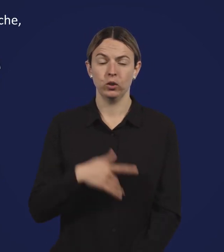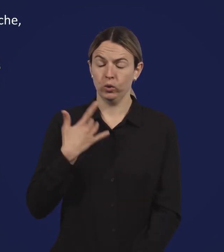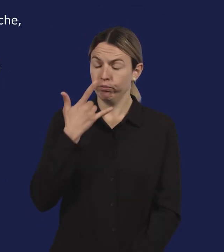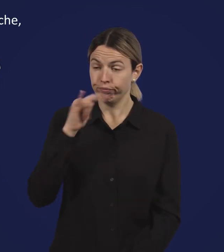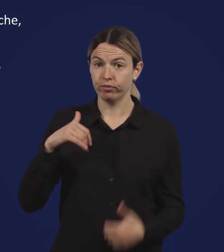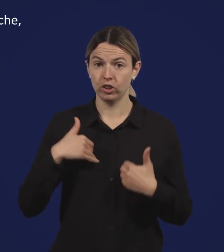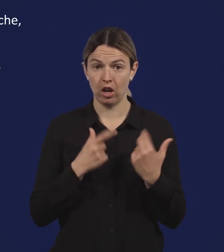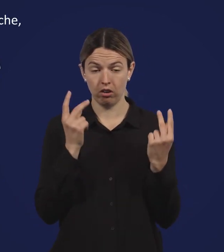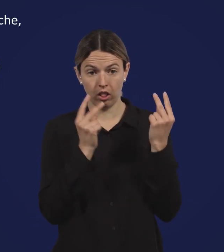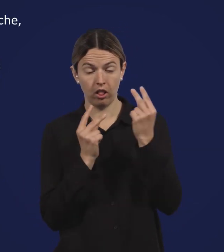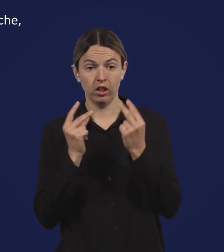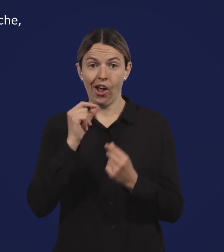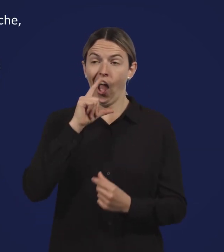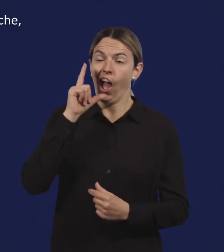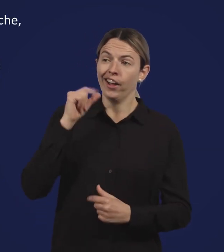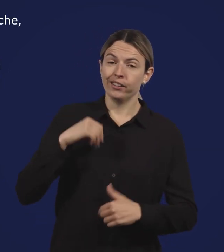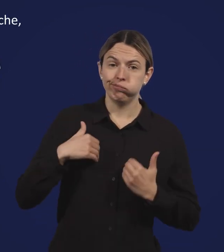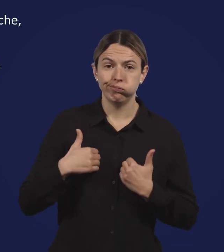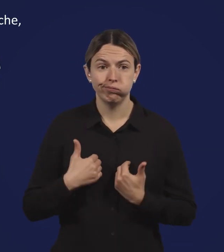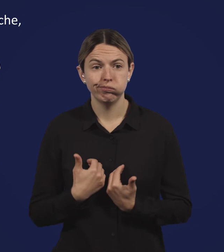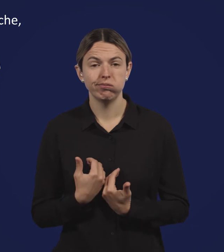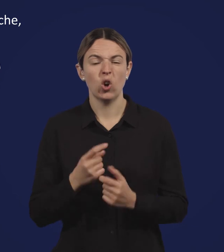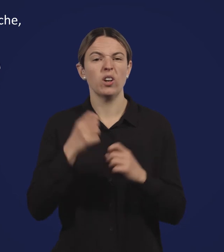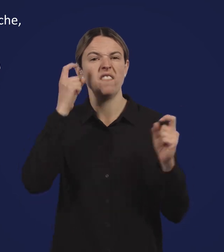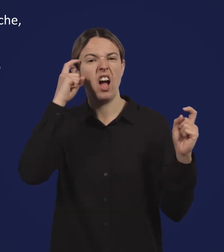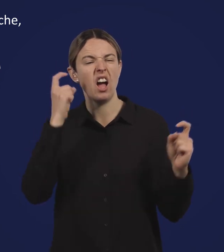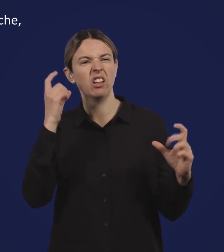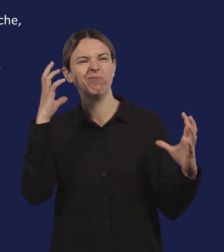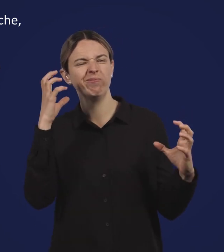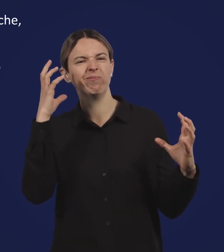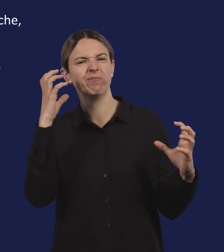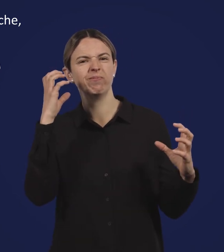Tiredness, fatigue, or mild headache;